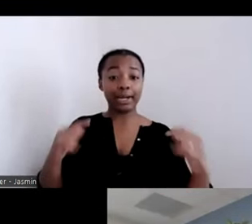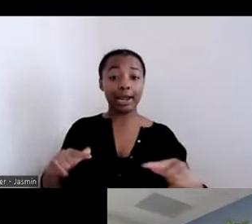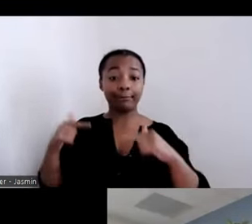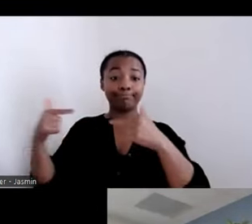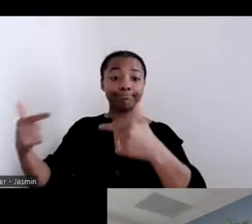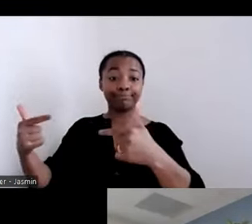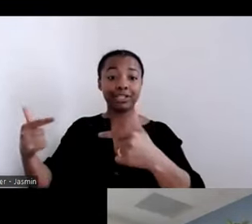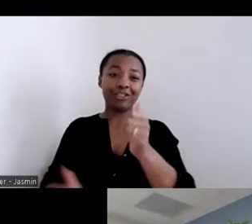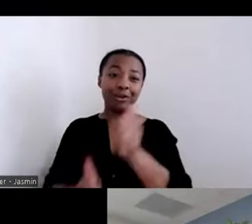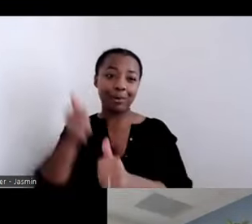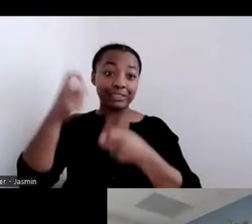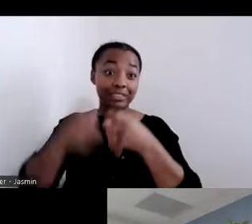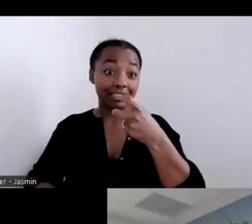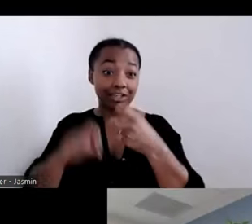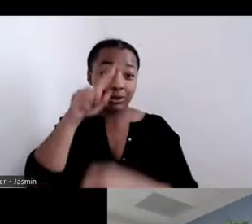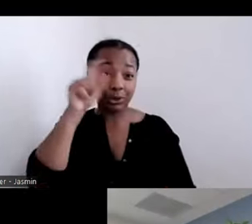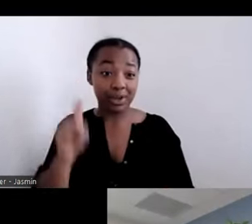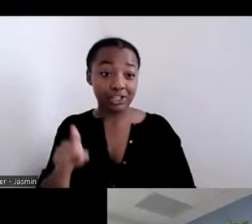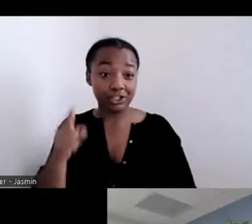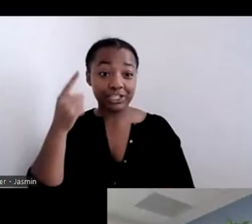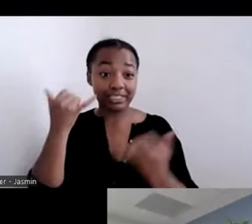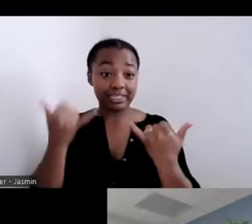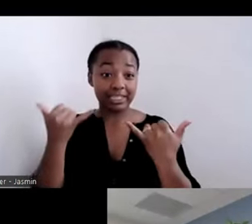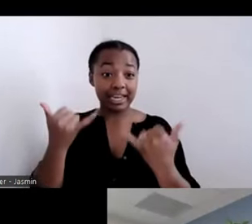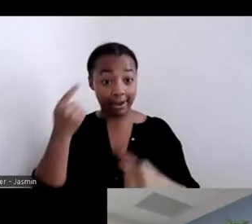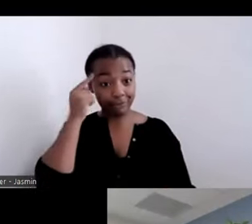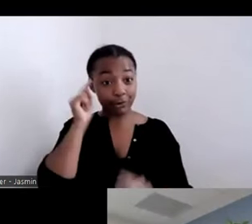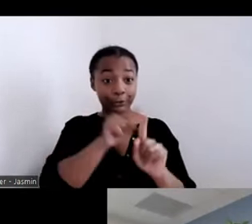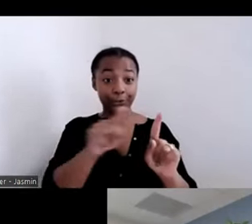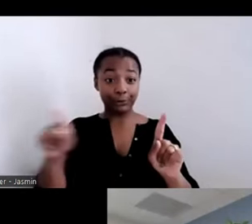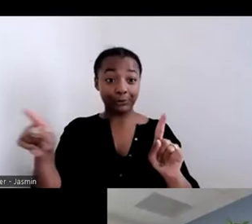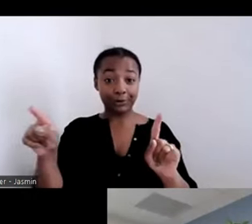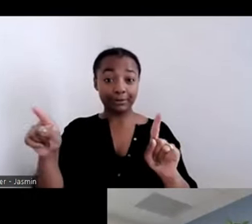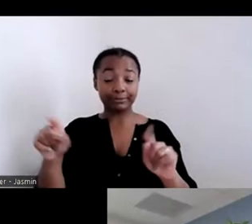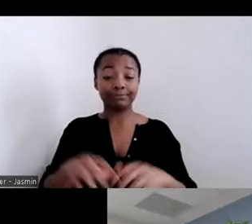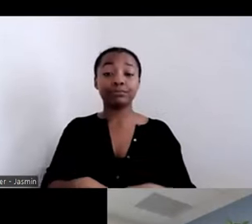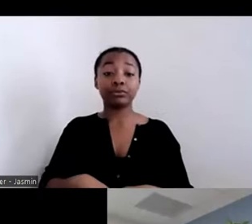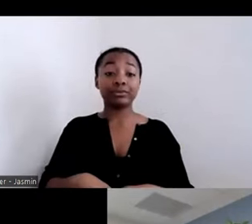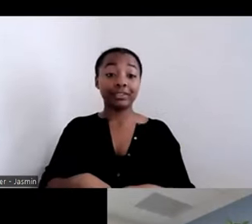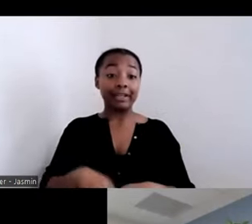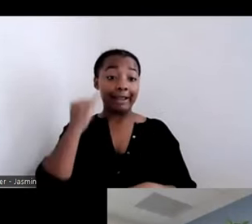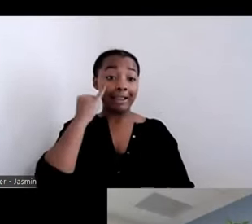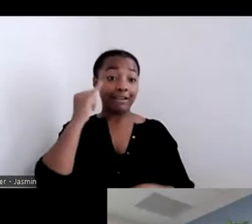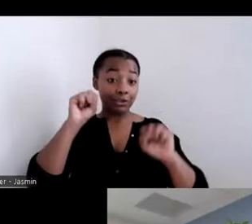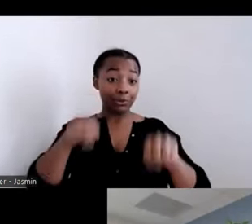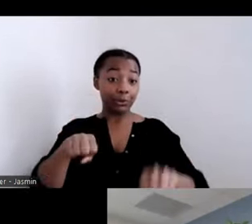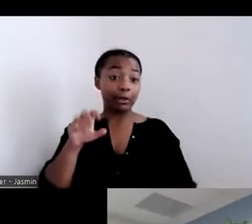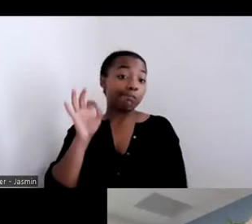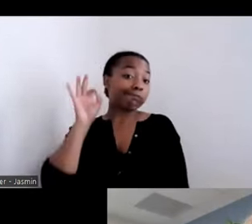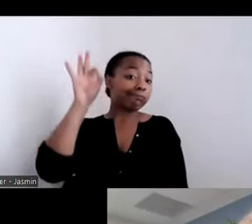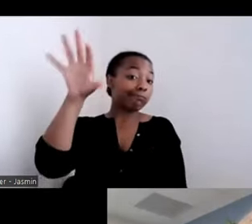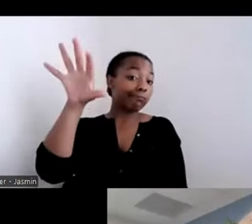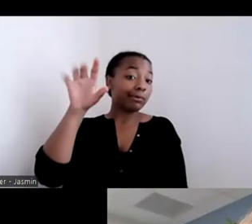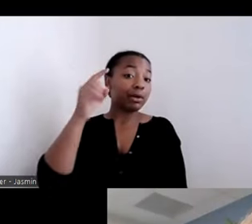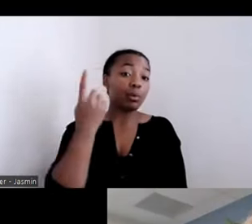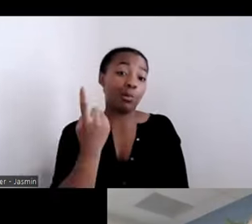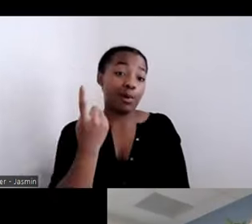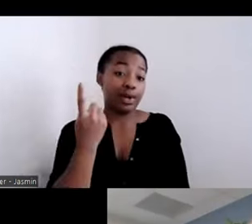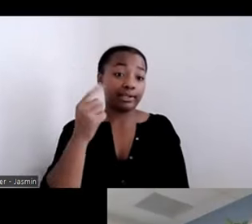this panel. Okay? That is, you have to only give one tip to others about how they